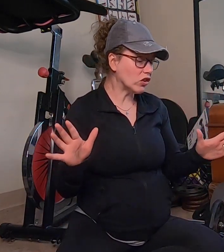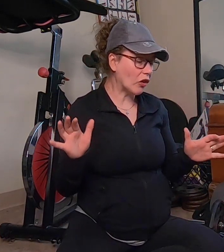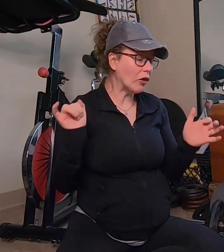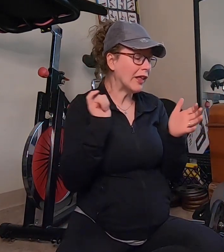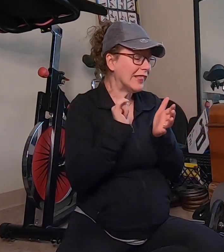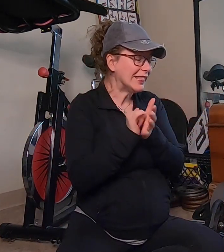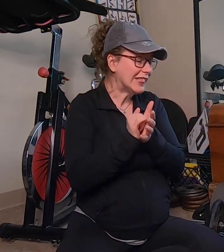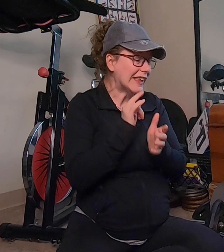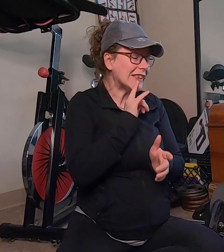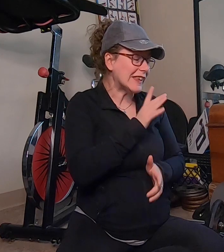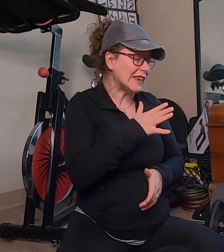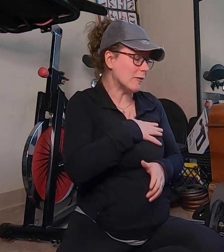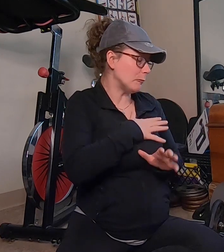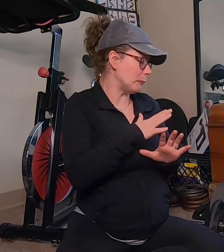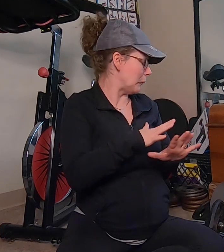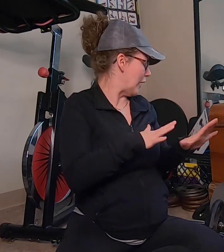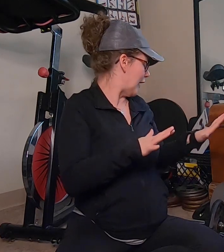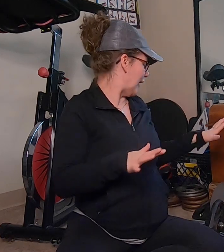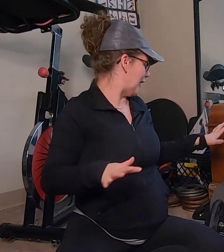so this is this is my